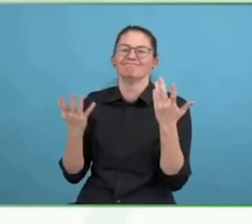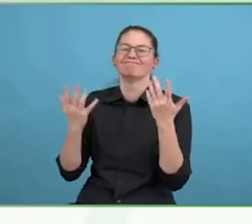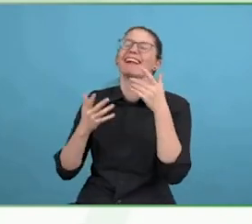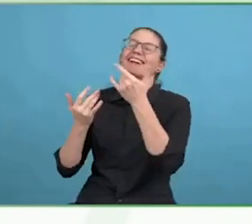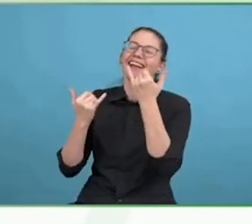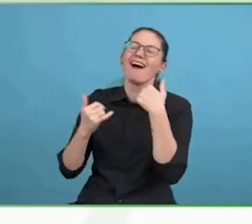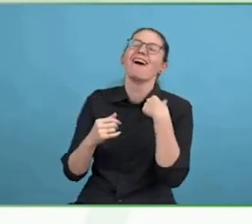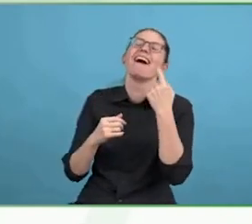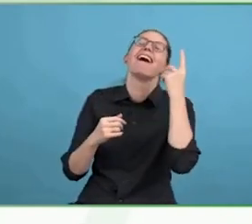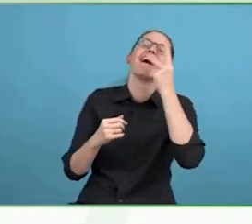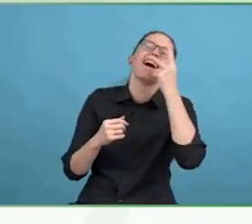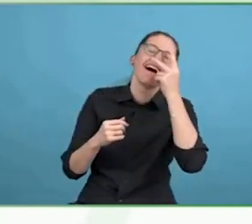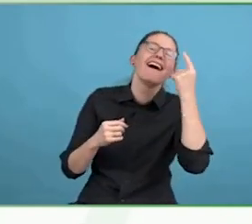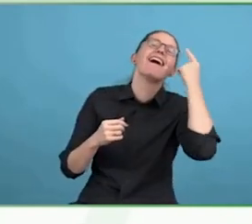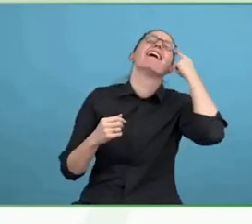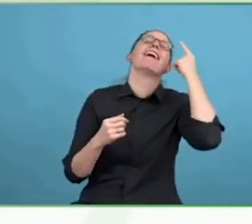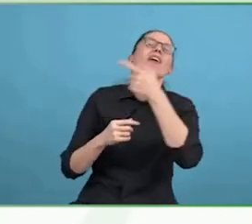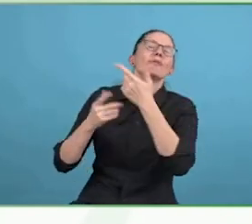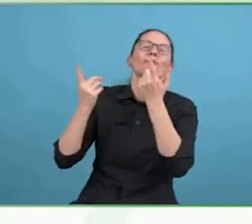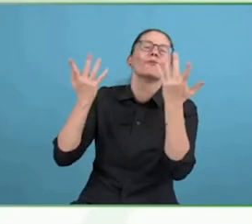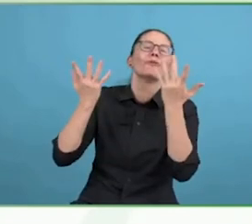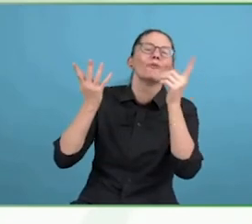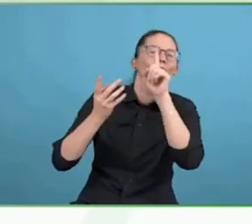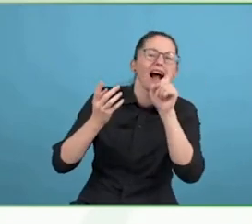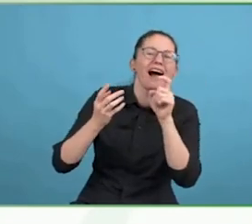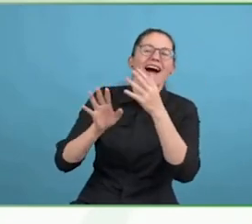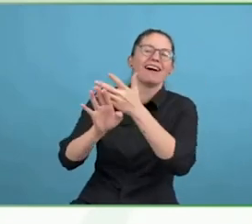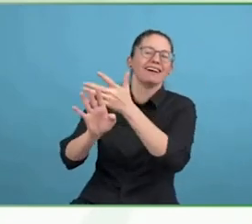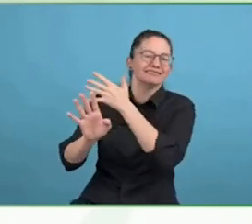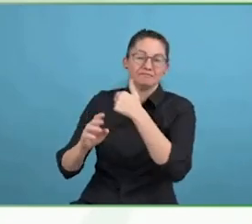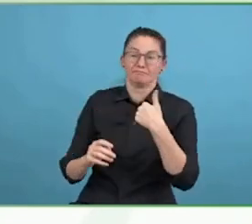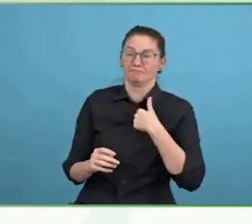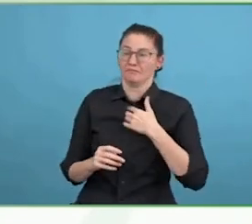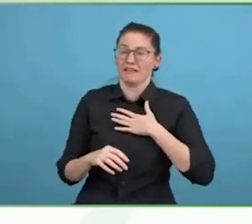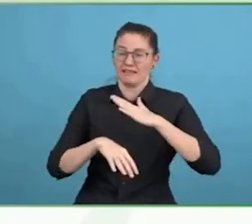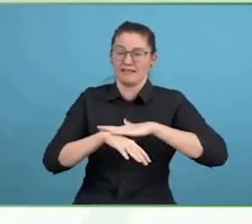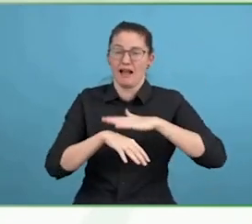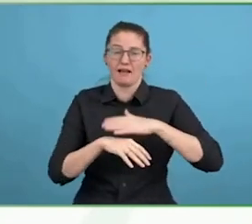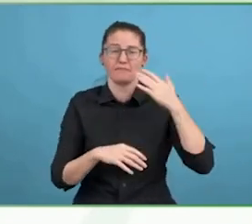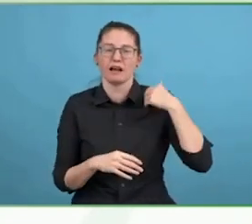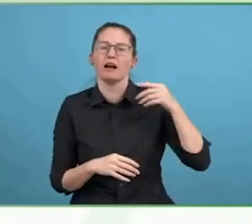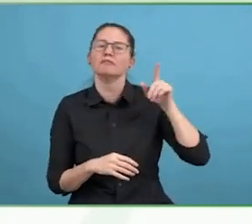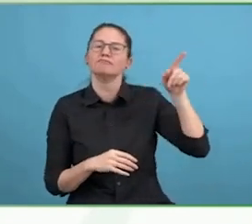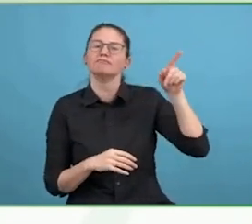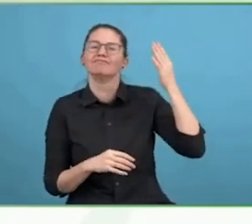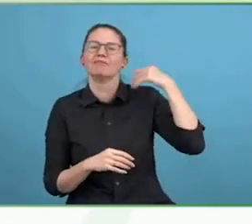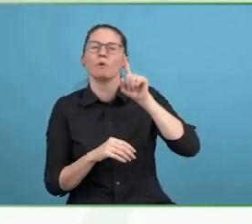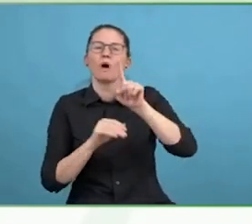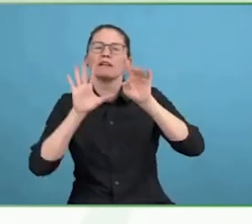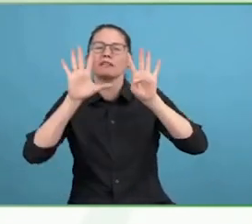I see that I represent thousands of people that I've met and interviewed and the hundreds of thousands of people who have